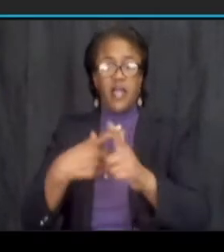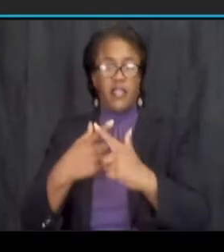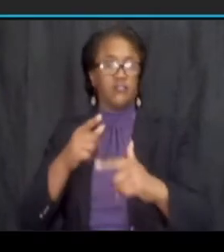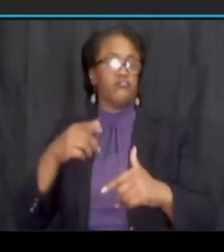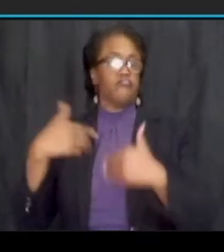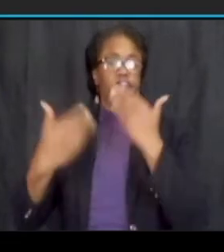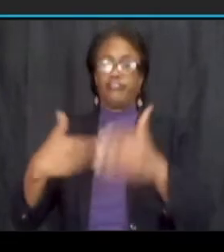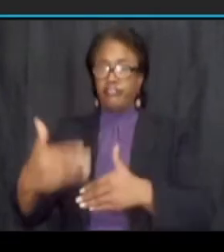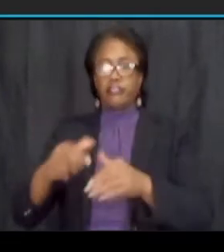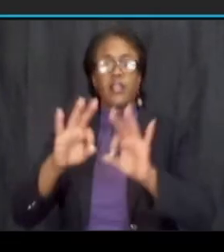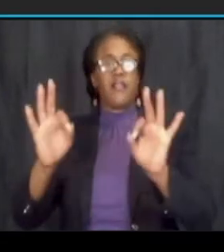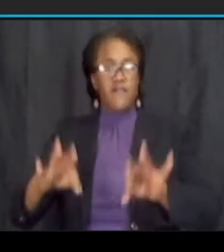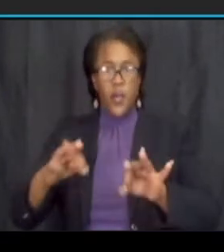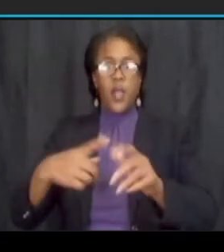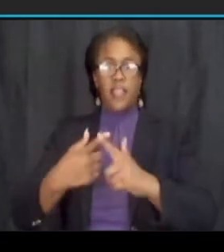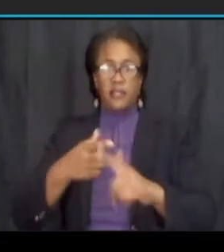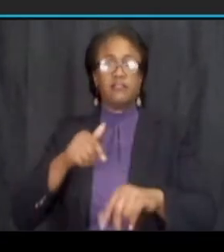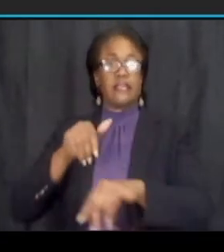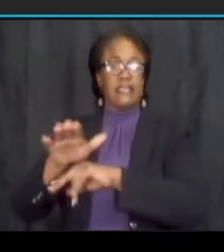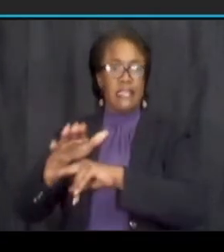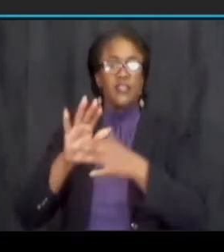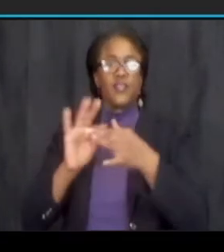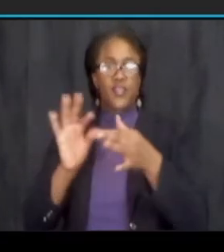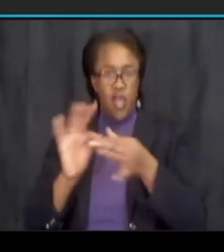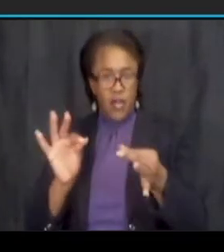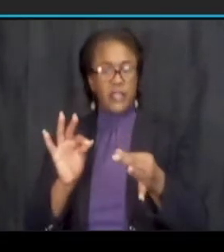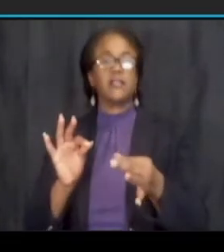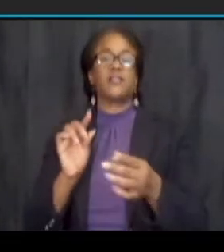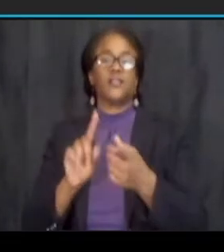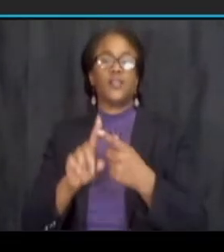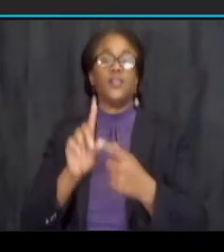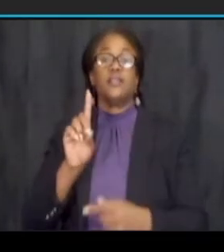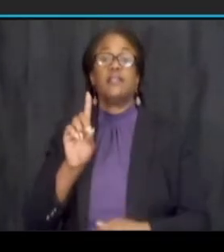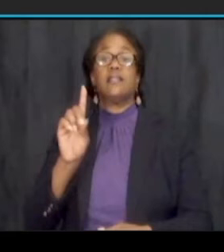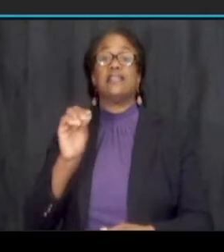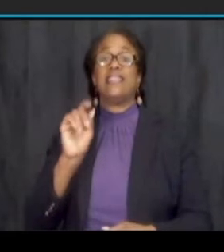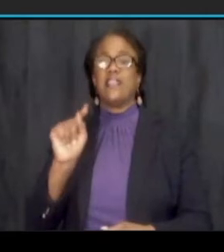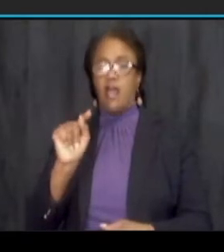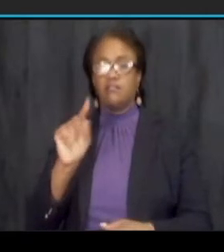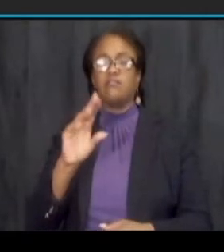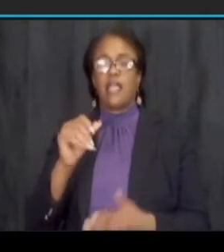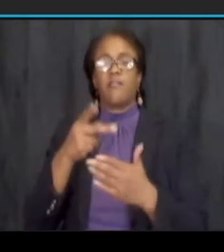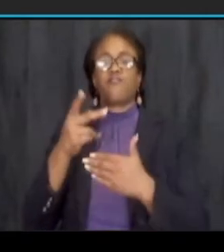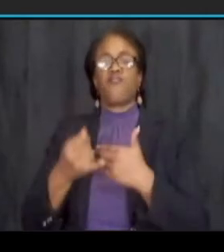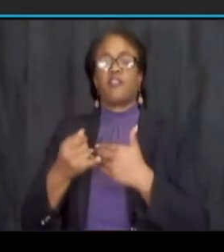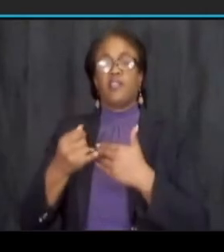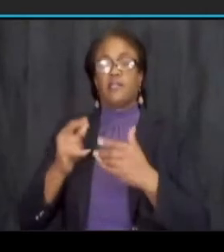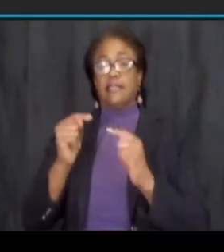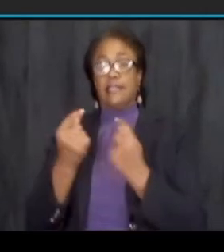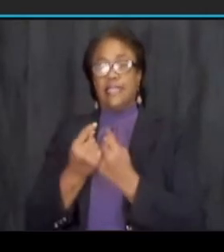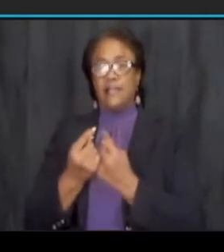form and officially send in your comments um to ddot and the project team so we love for